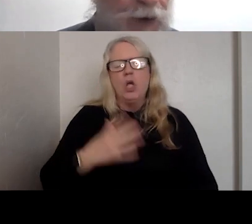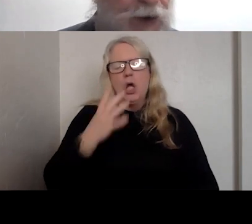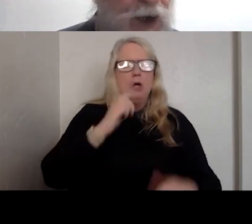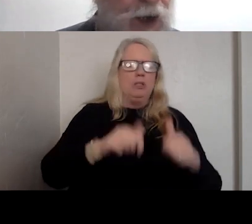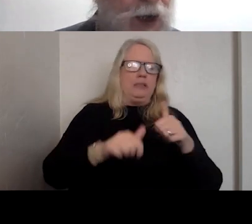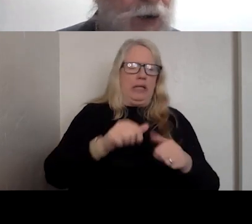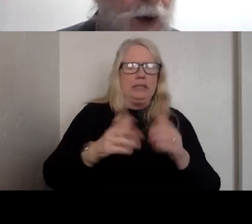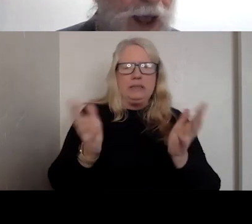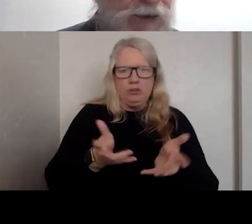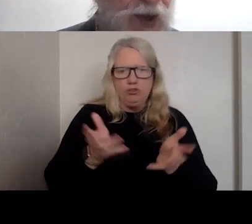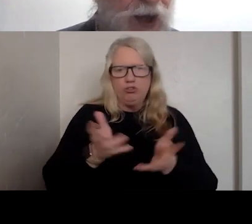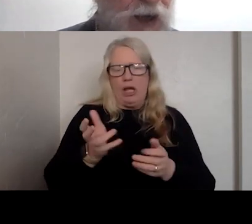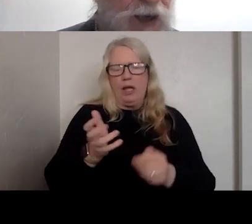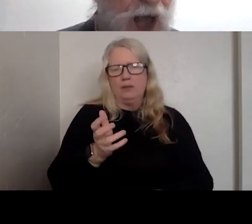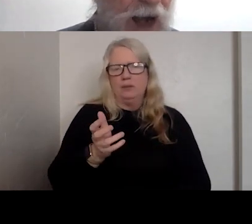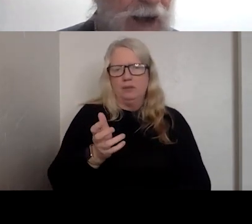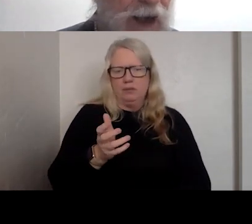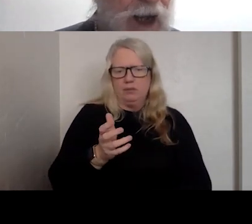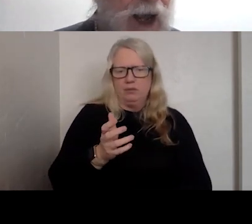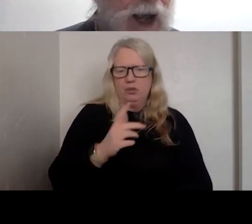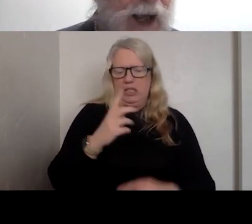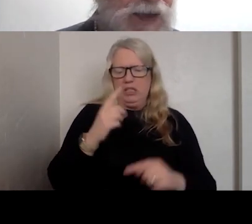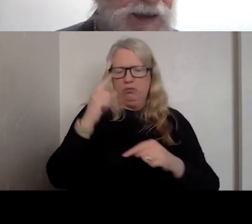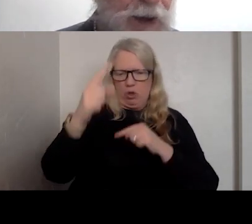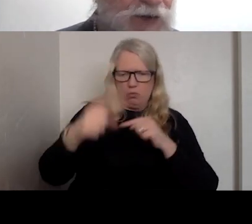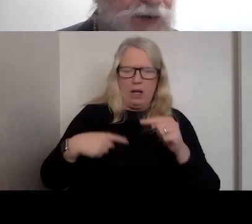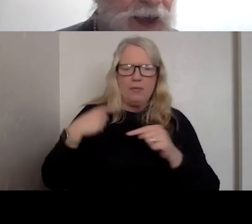AROUND THE CLOCK. THERE HAS BEEN A